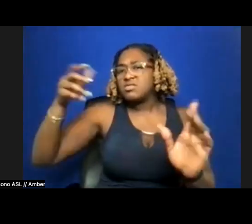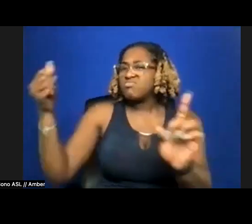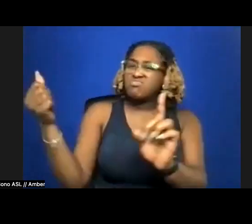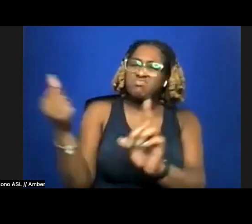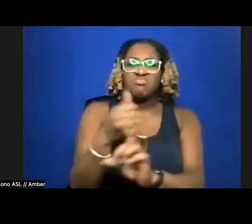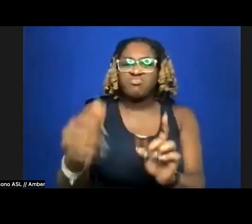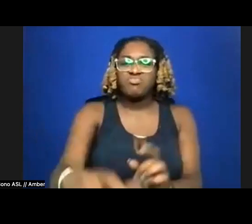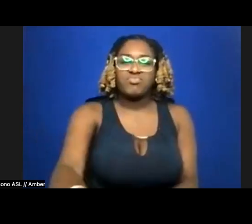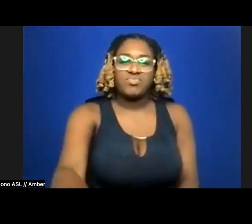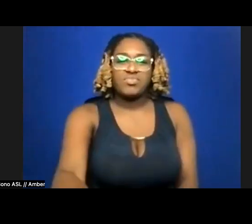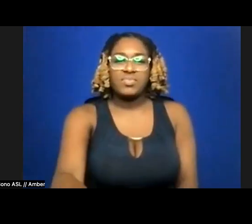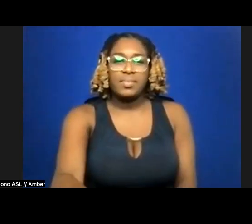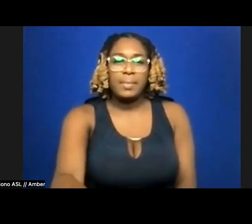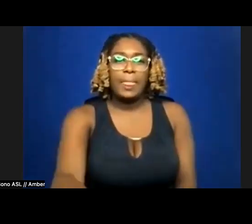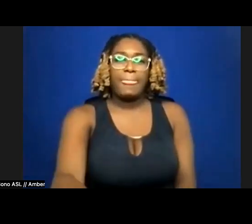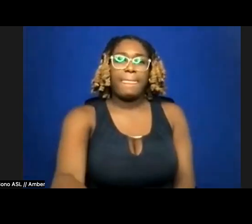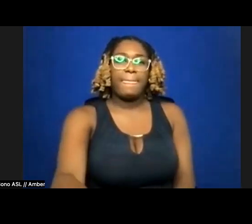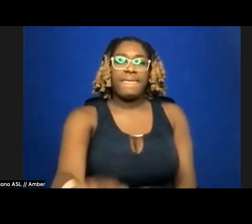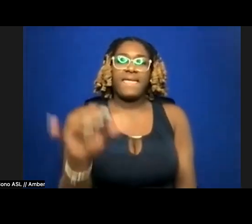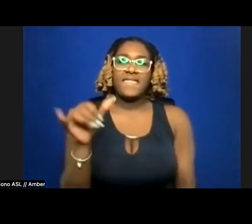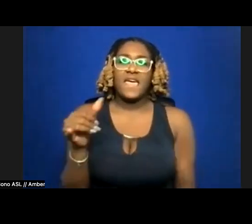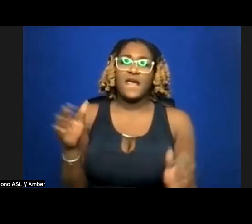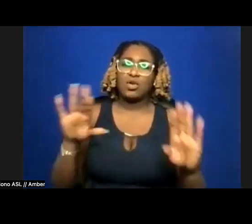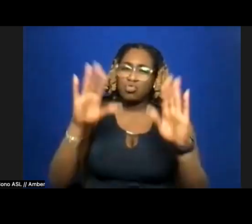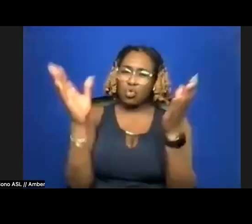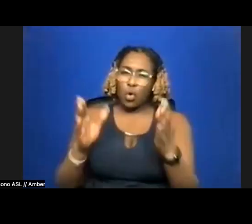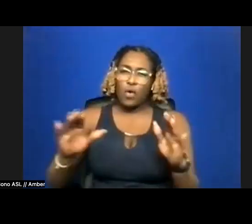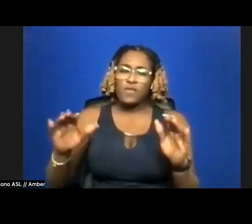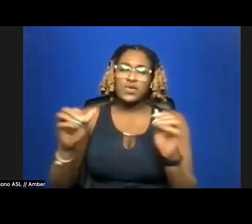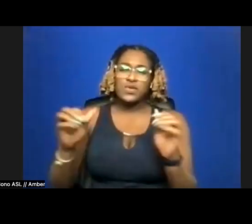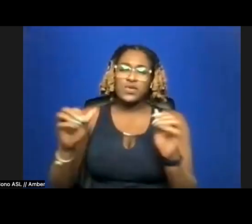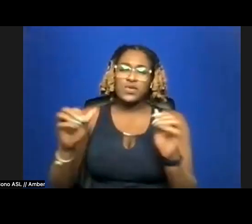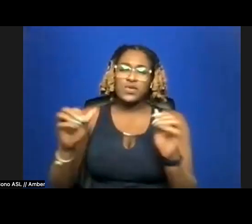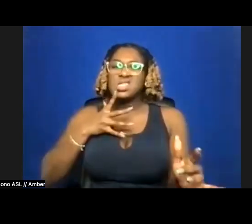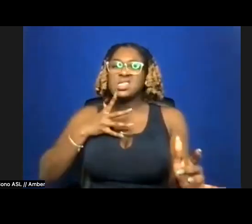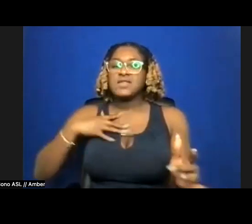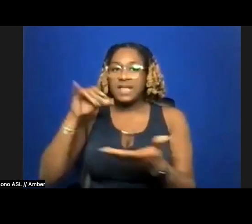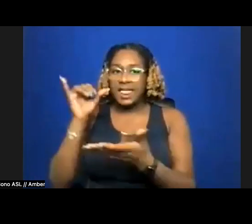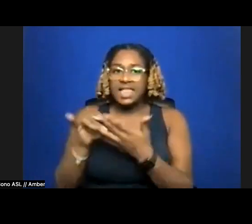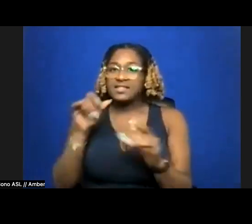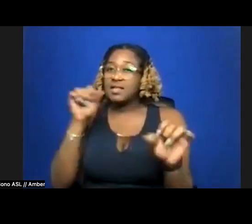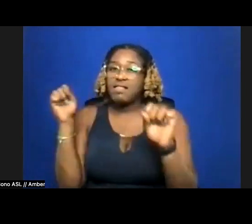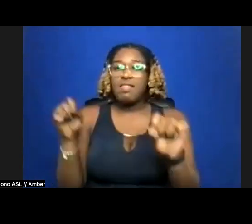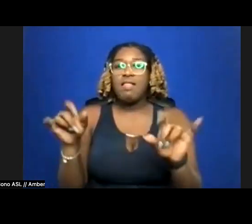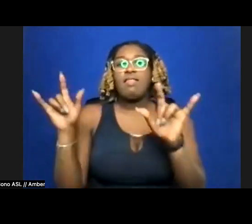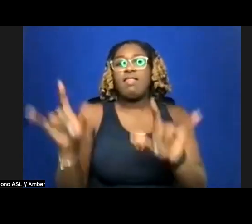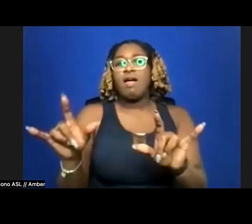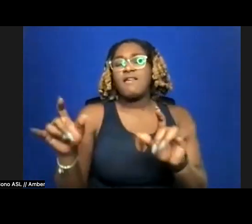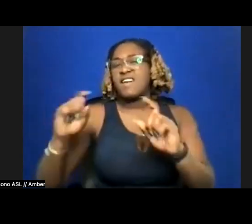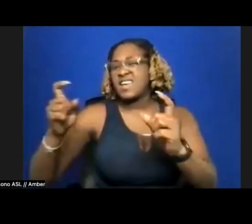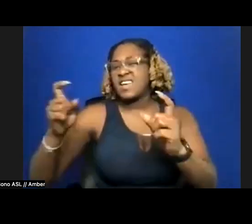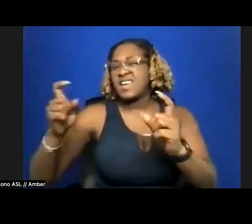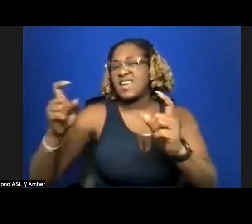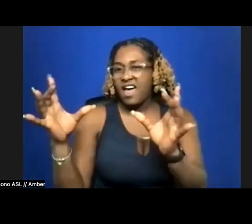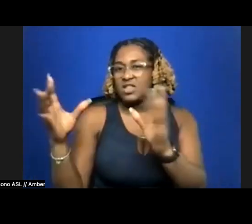rocked mark curves globuled with spit, and this is the love I give: violently oozing, and everywhere.